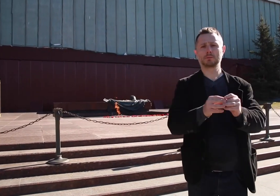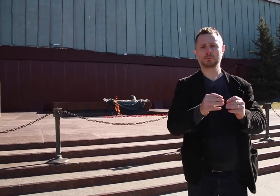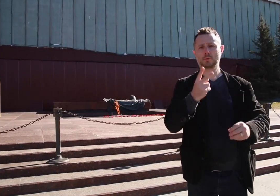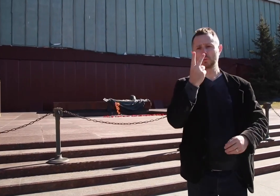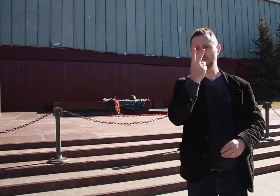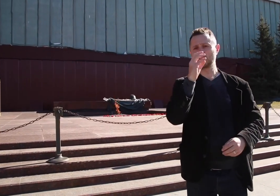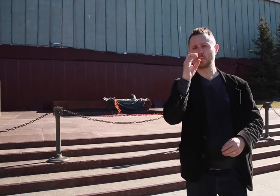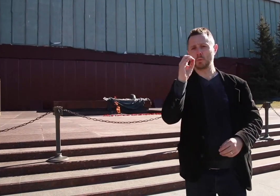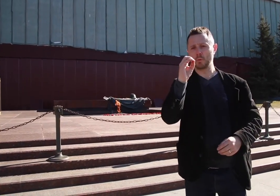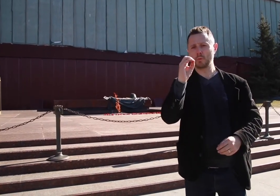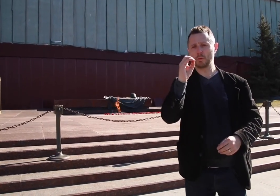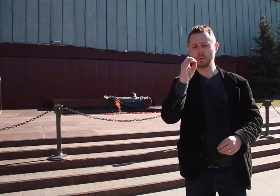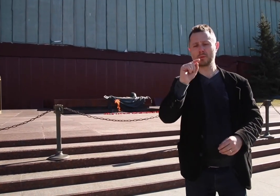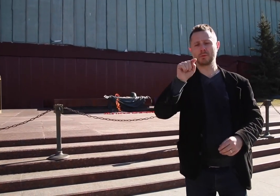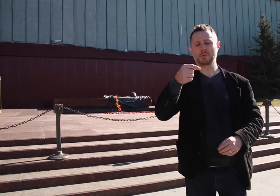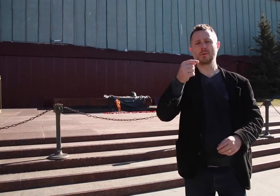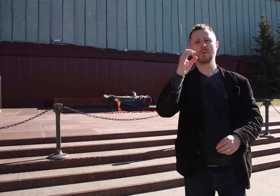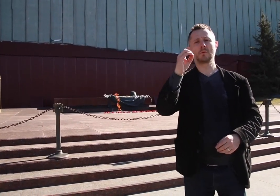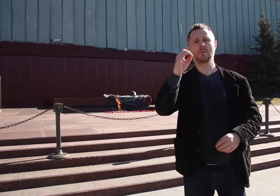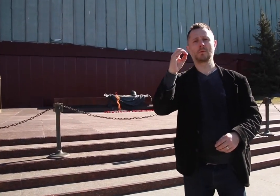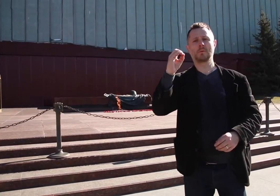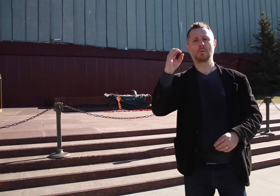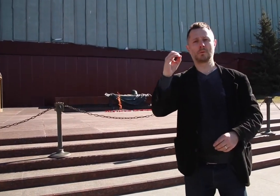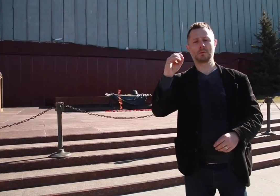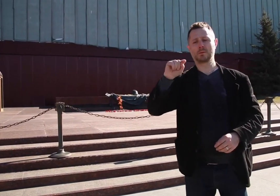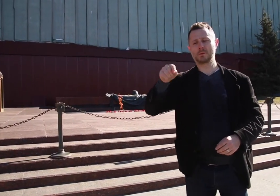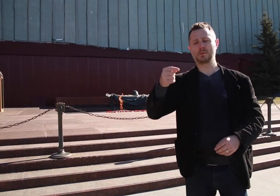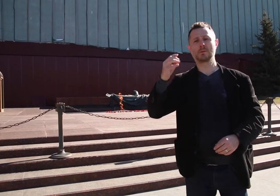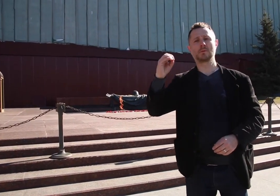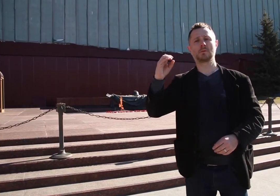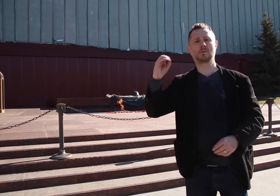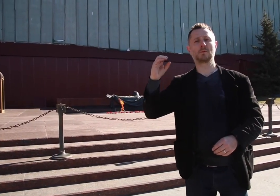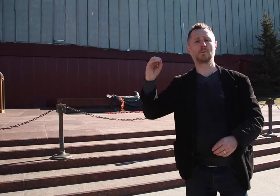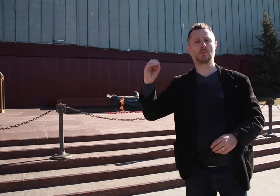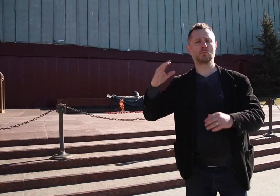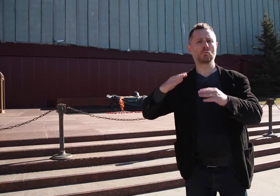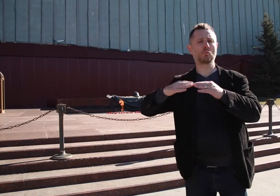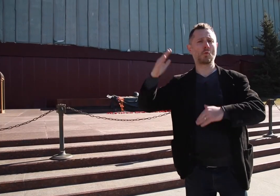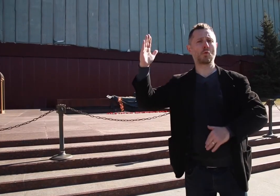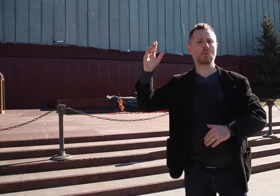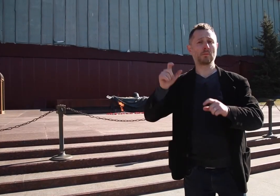and civilians were killed. Many of the dead